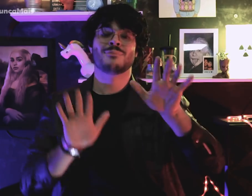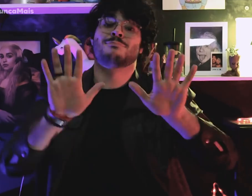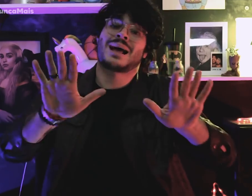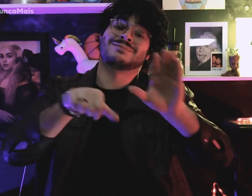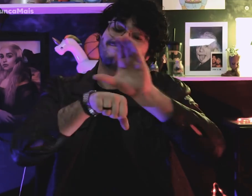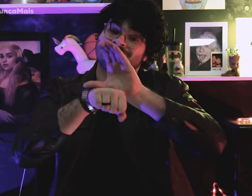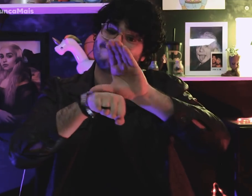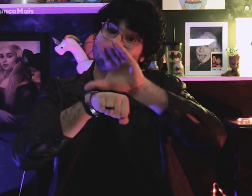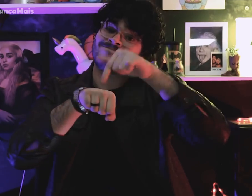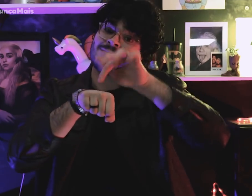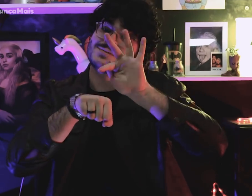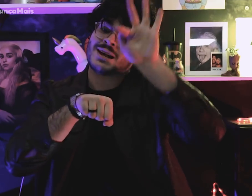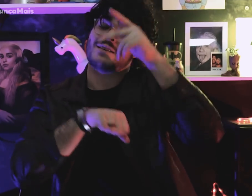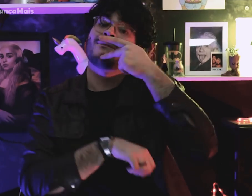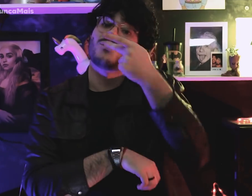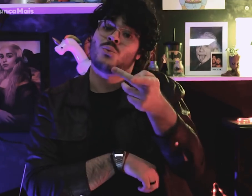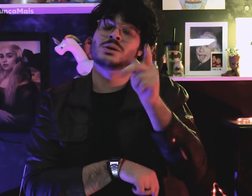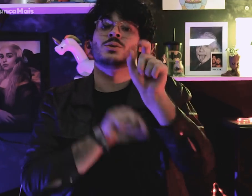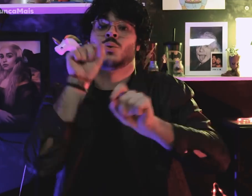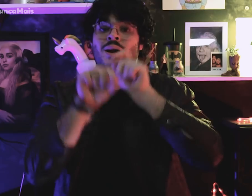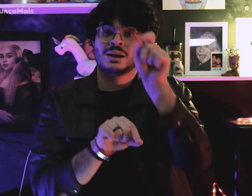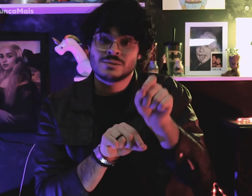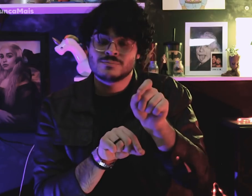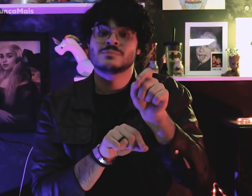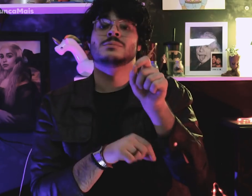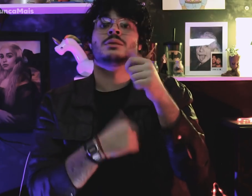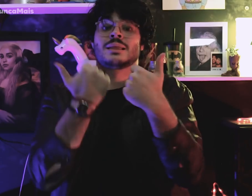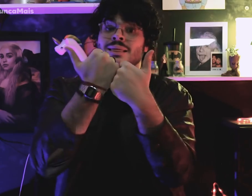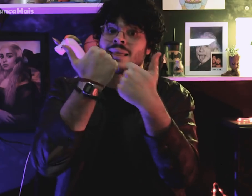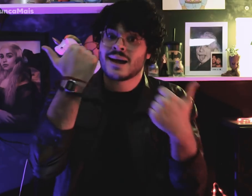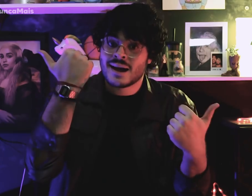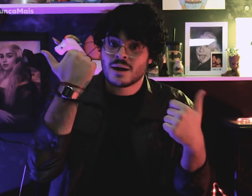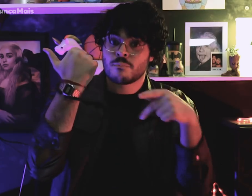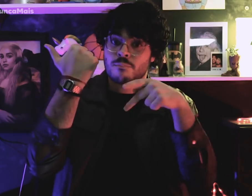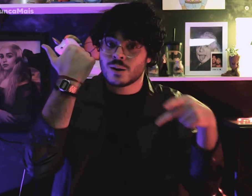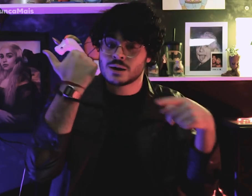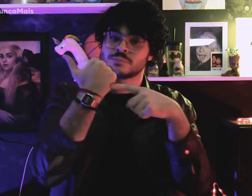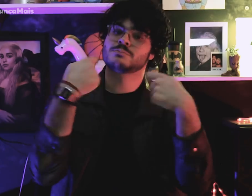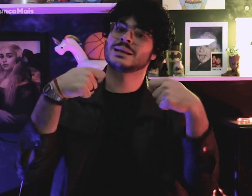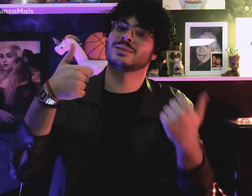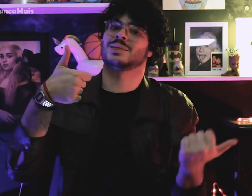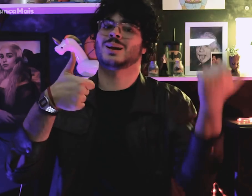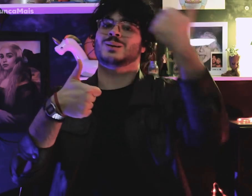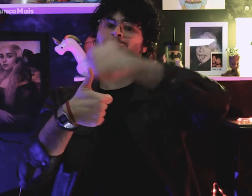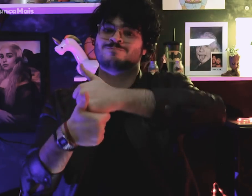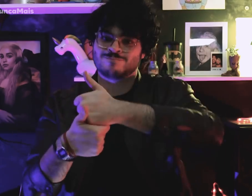mas era previsto na Constituição Federal que quem assumiria seria o vice-presidente.